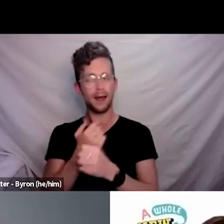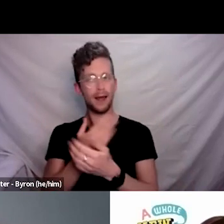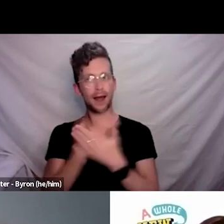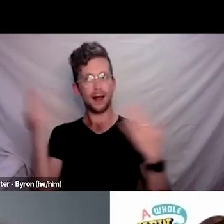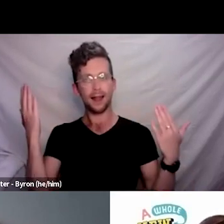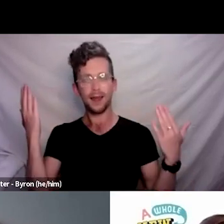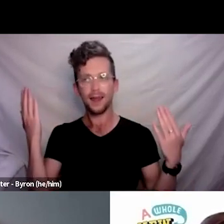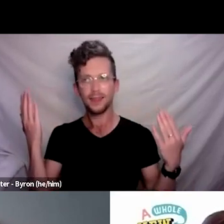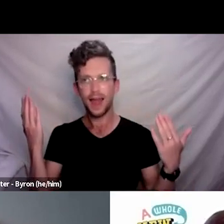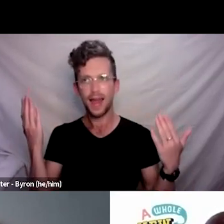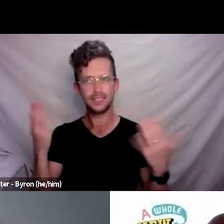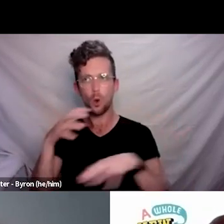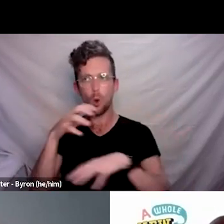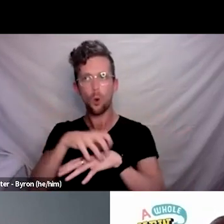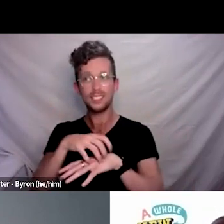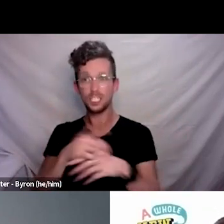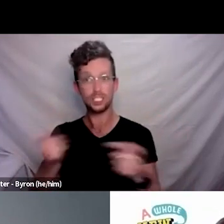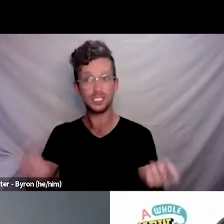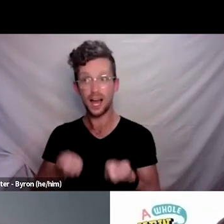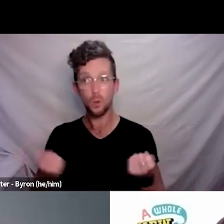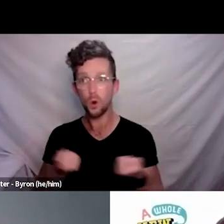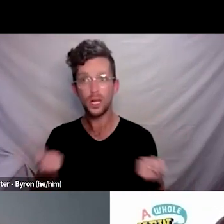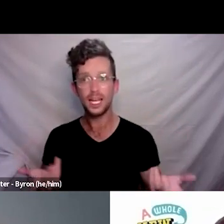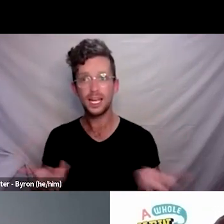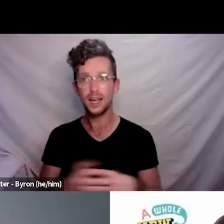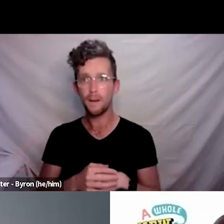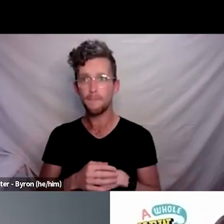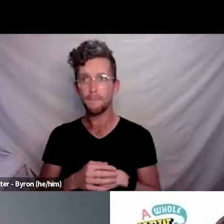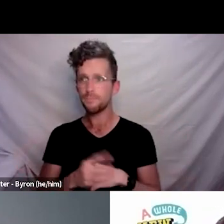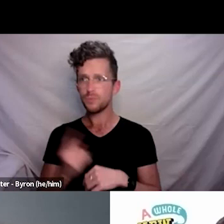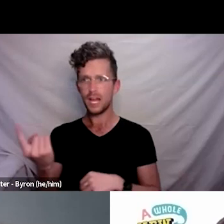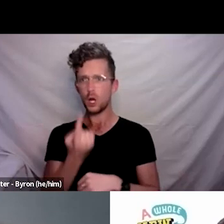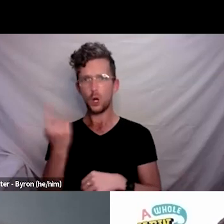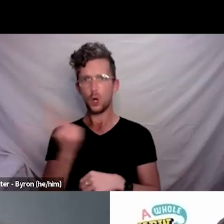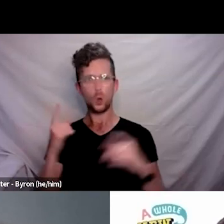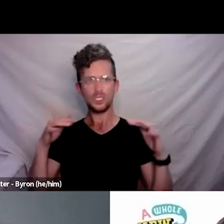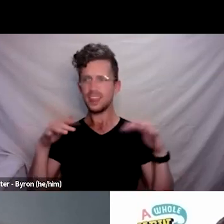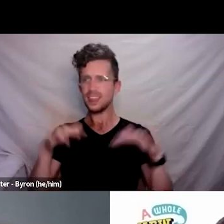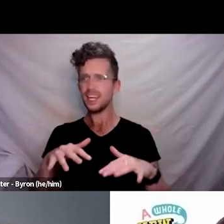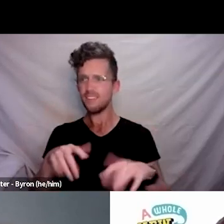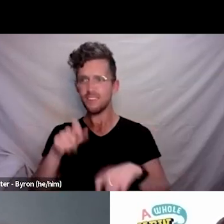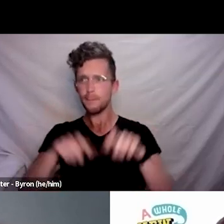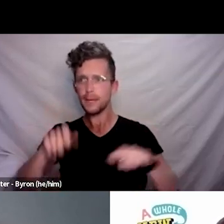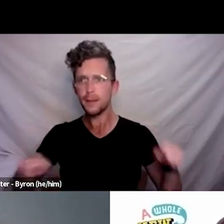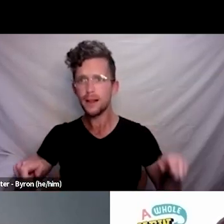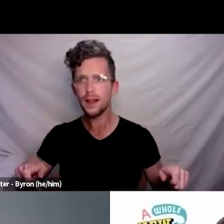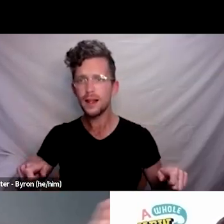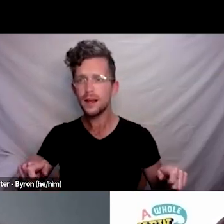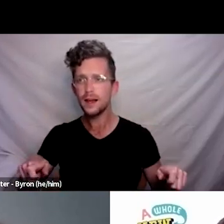you know, who’s there at the end of the day, you know, who’s been there for the people, not the agencies. You know, they’re nine to five they don’t do weekends.